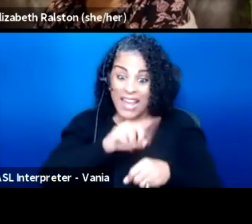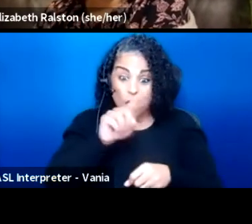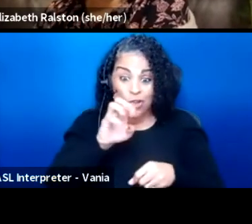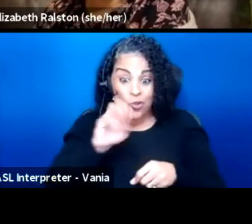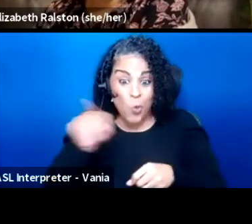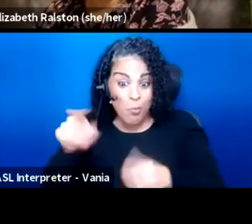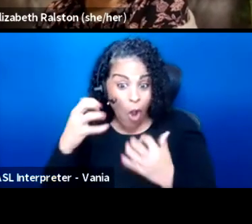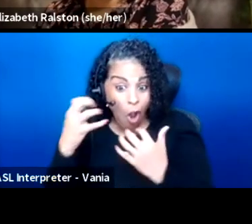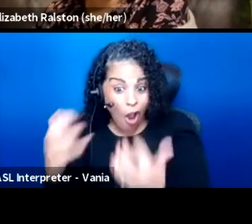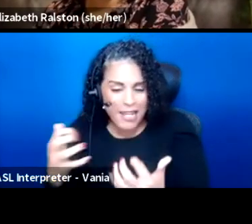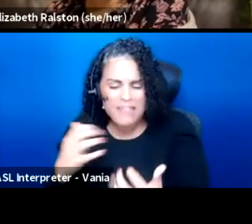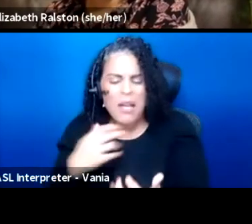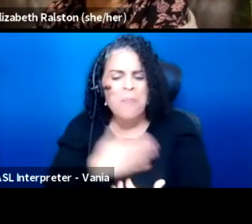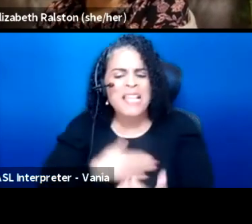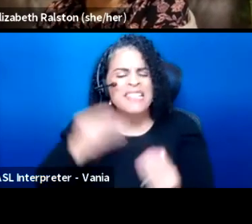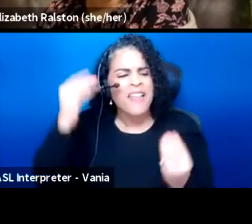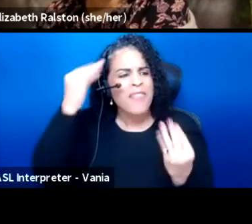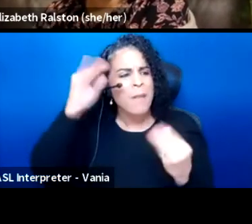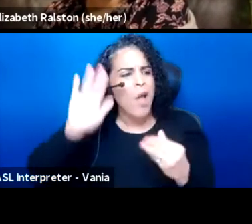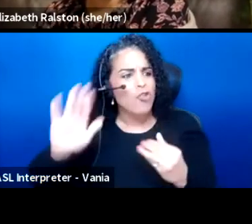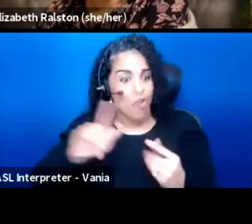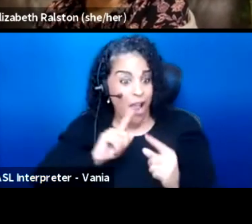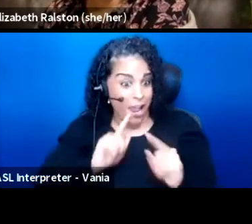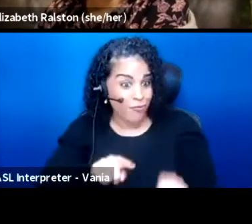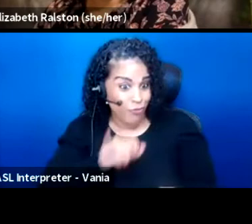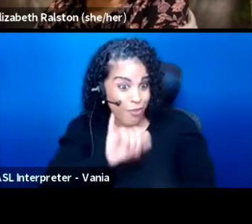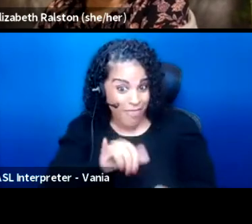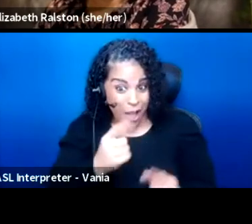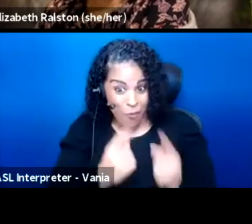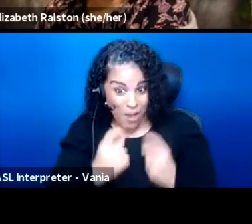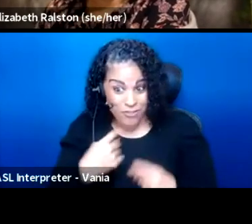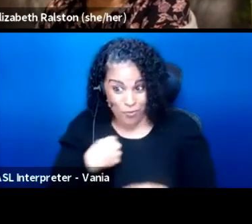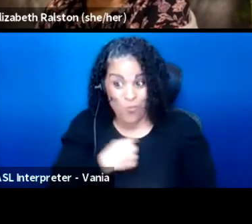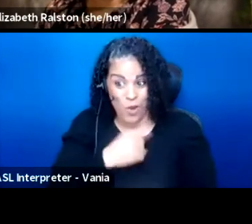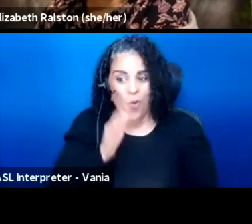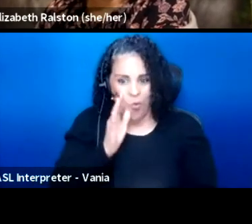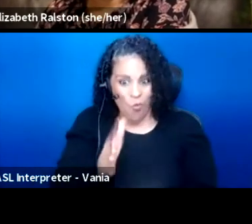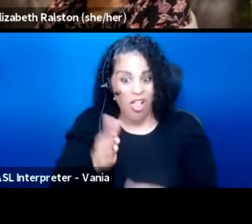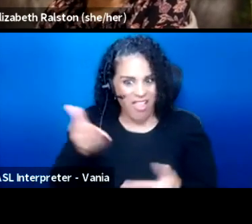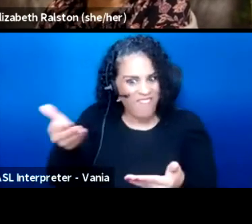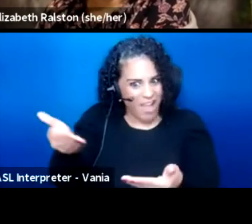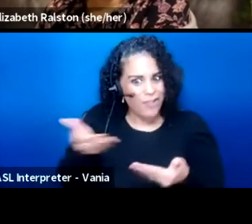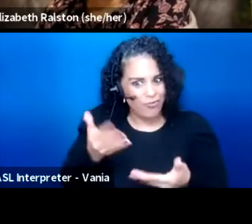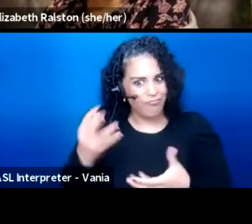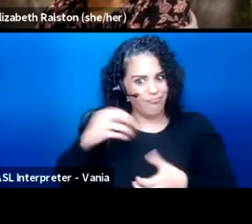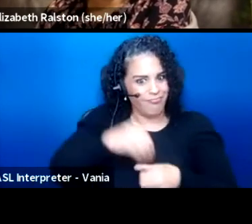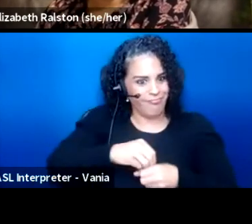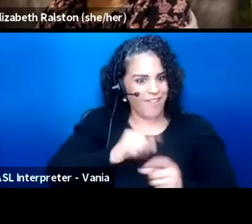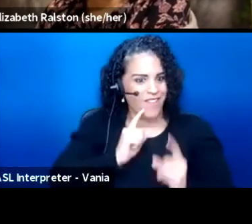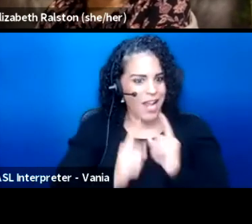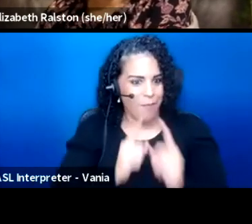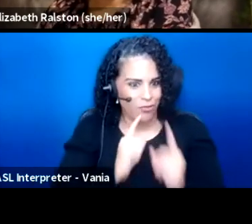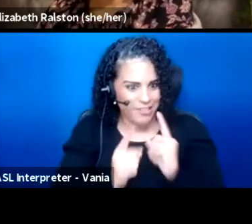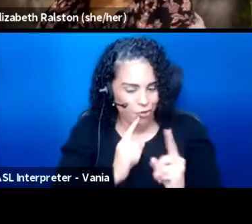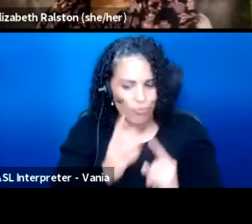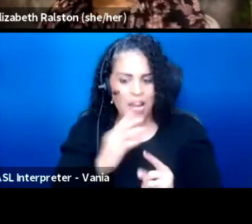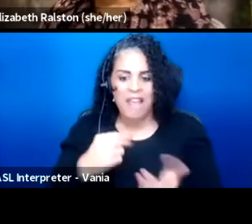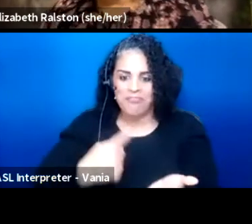please think about your answers to these questions since we're going to invite you to be part of the conversation and discussion actively